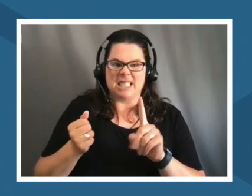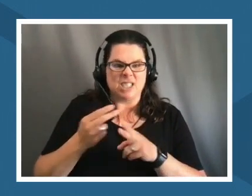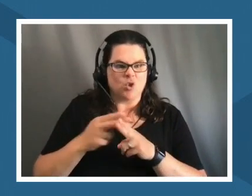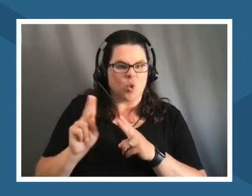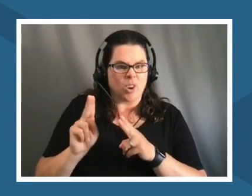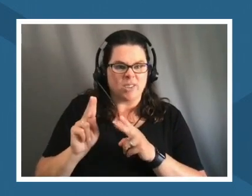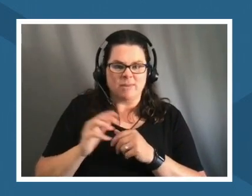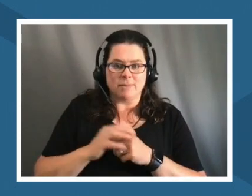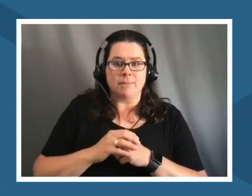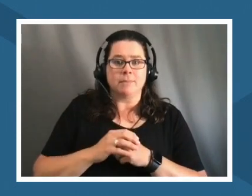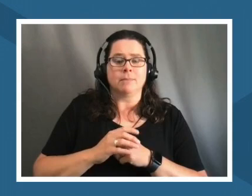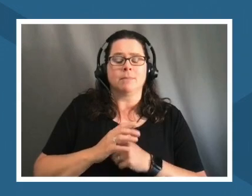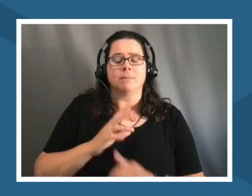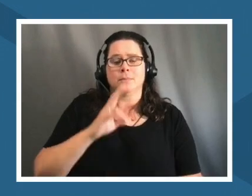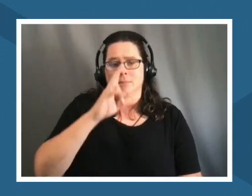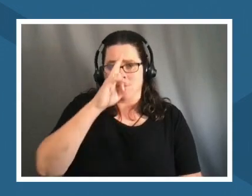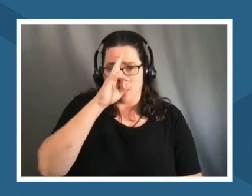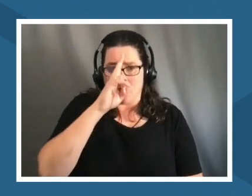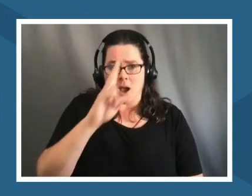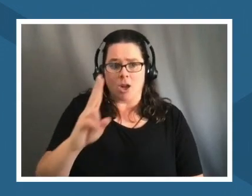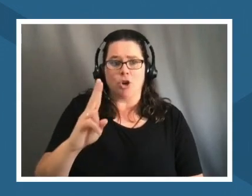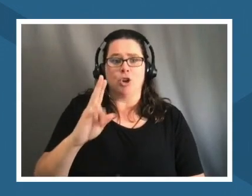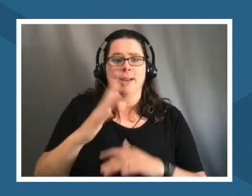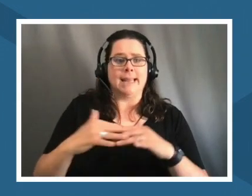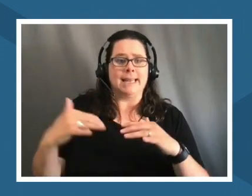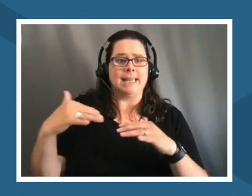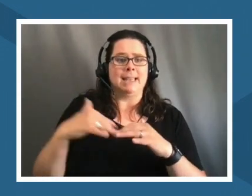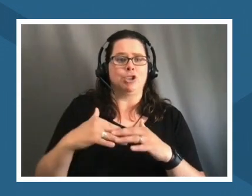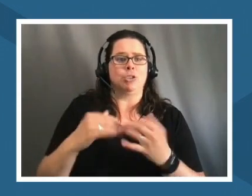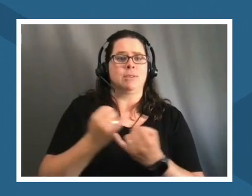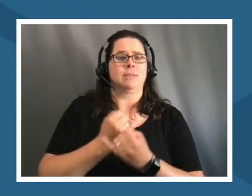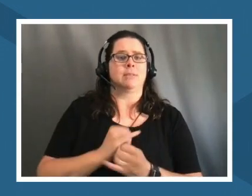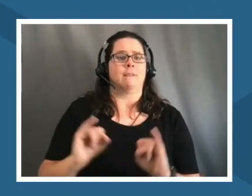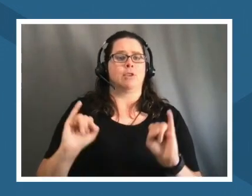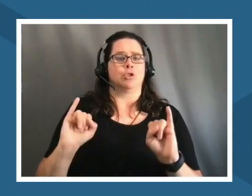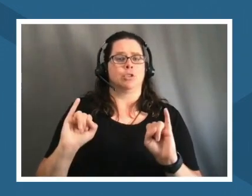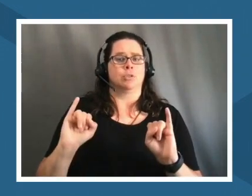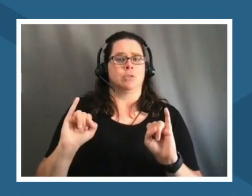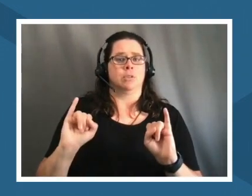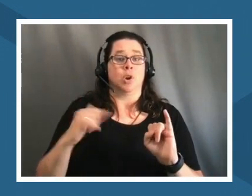honor indigenous sovereignty